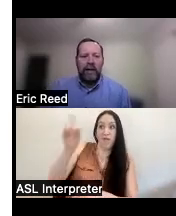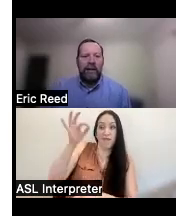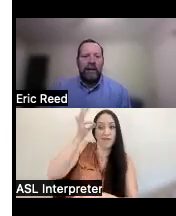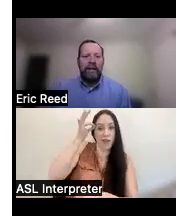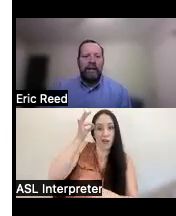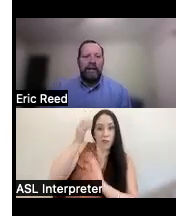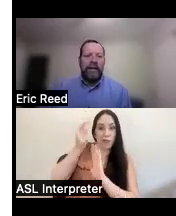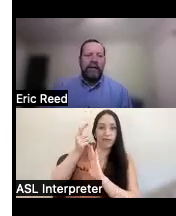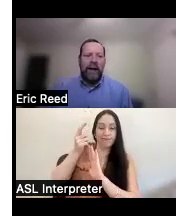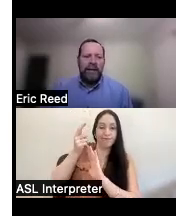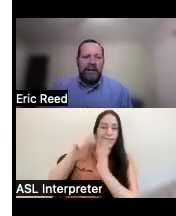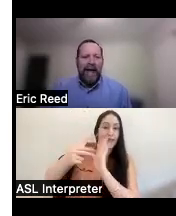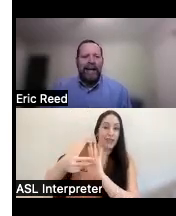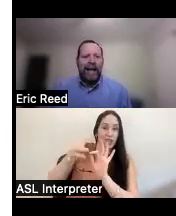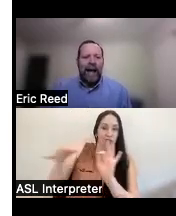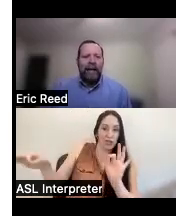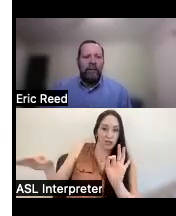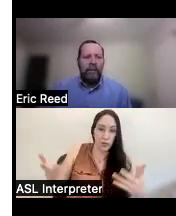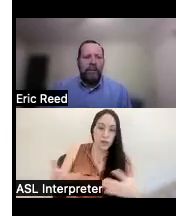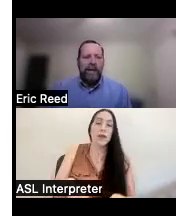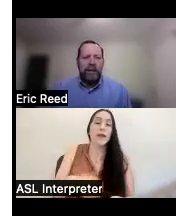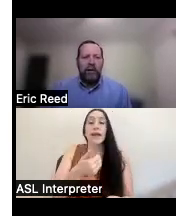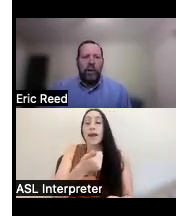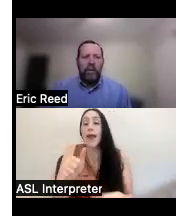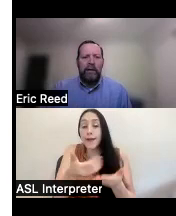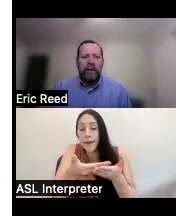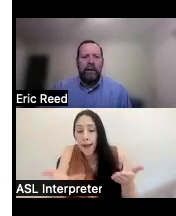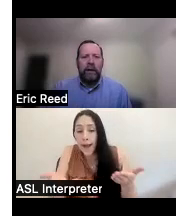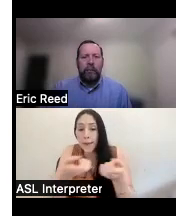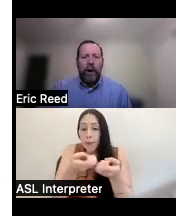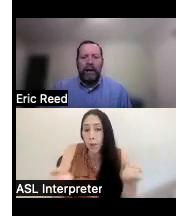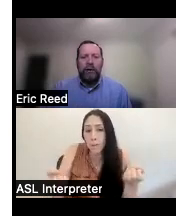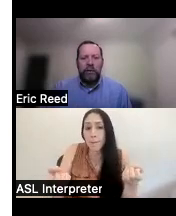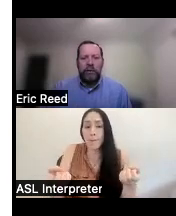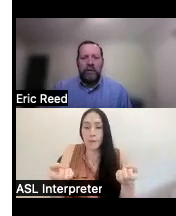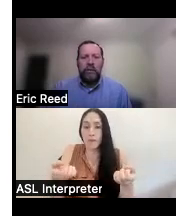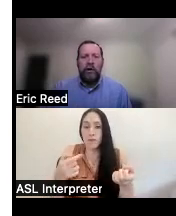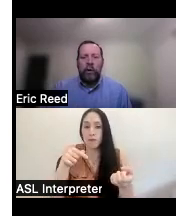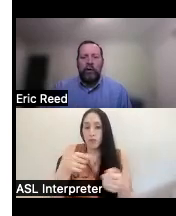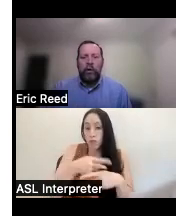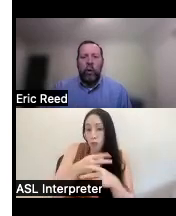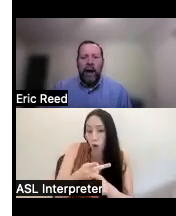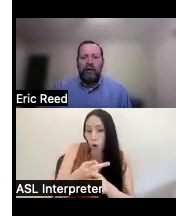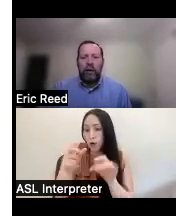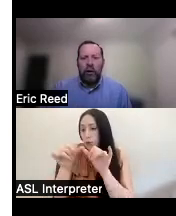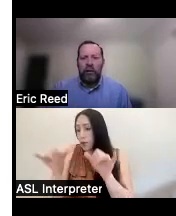say is a device is any item piece of equipment of product or system whether acquired commercially